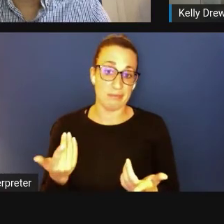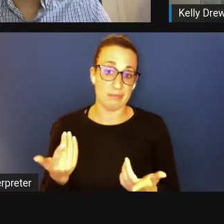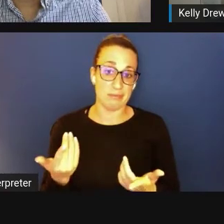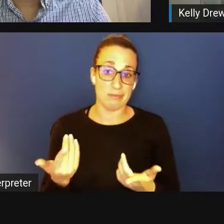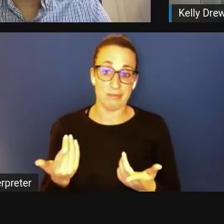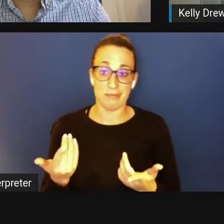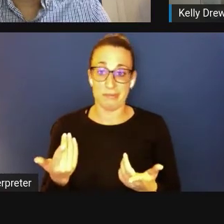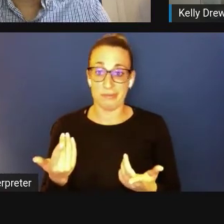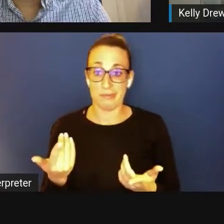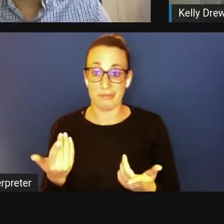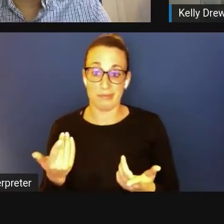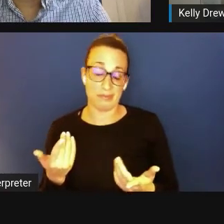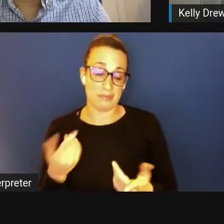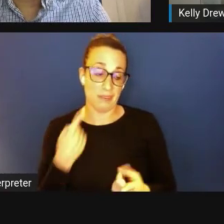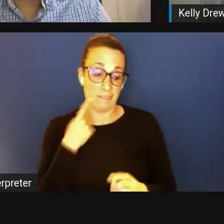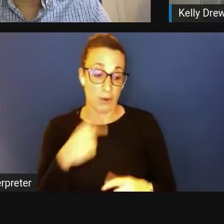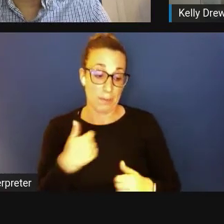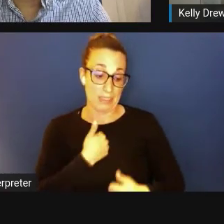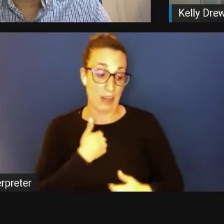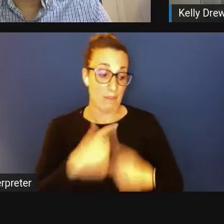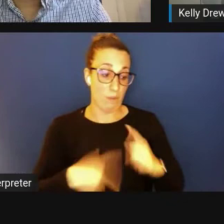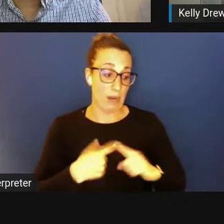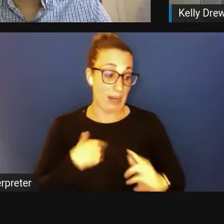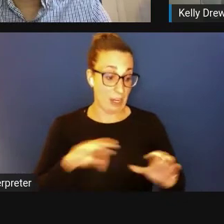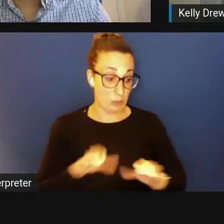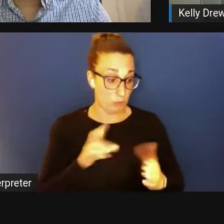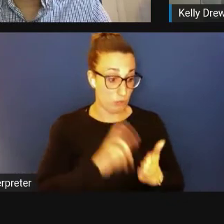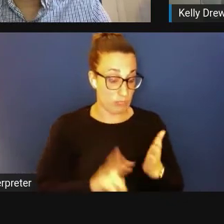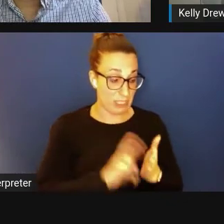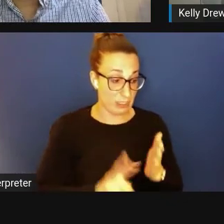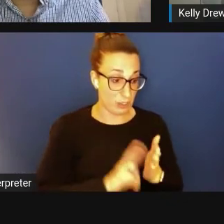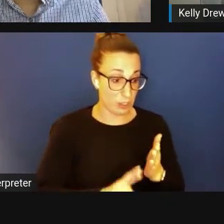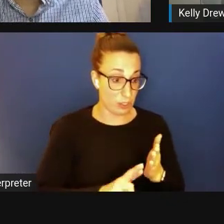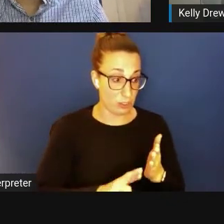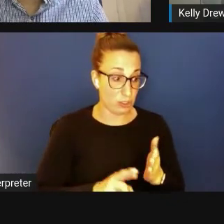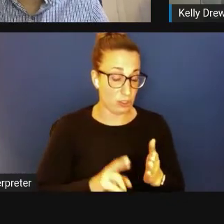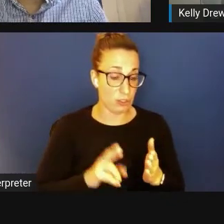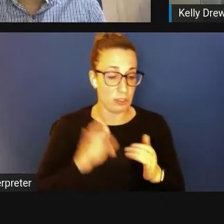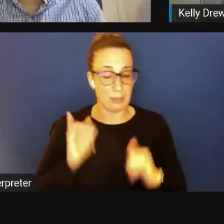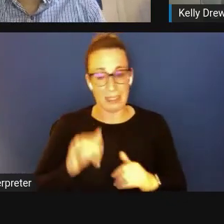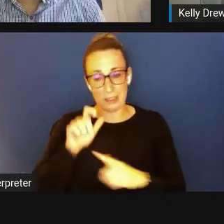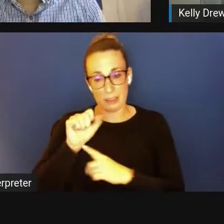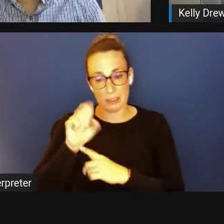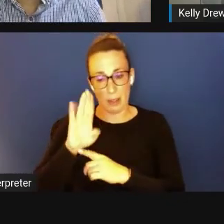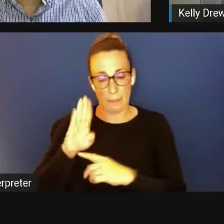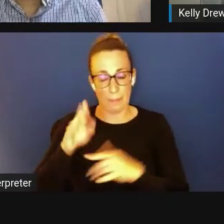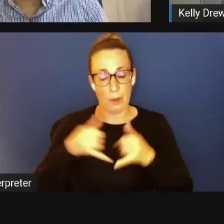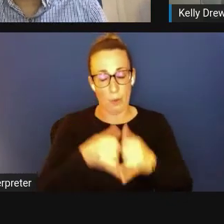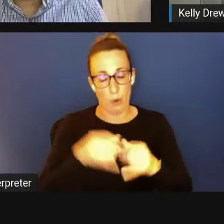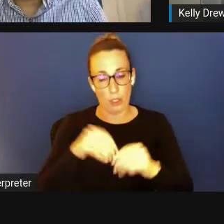When I'm doing research, it's part of the subaward to the university, so that's easy. So my role in the company side